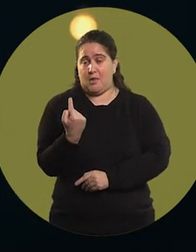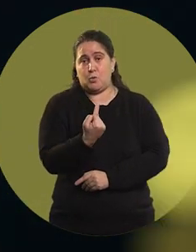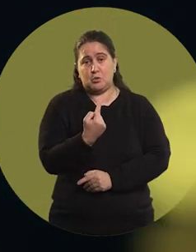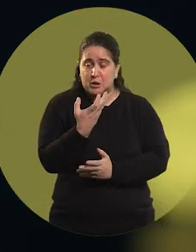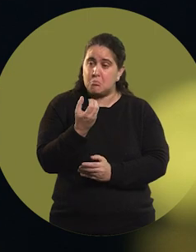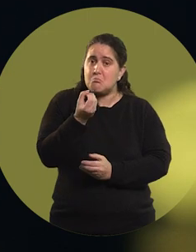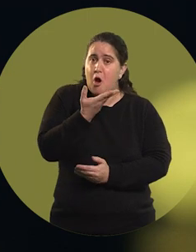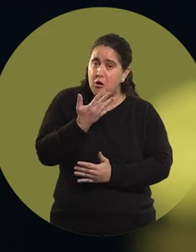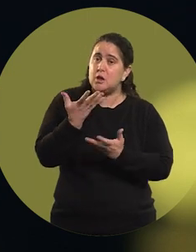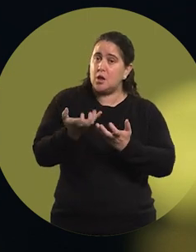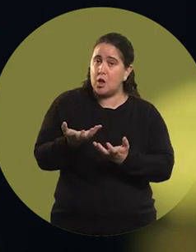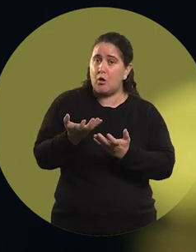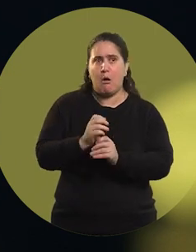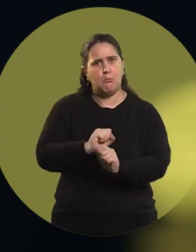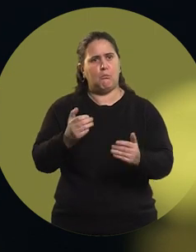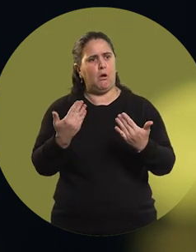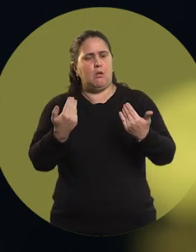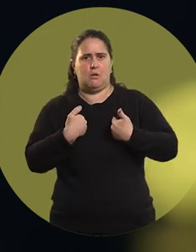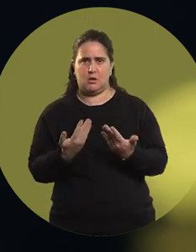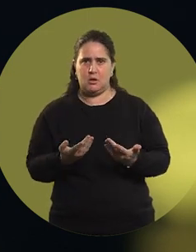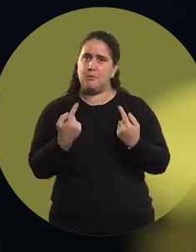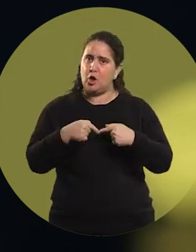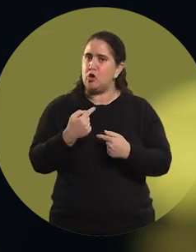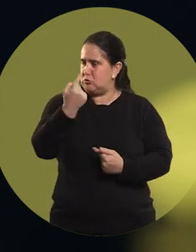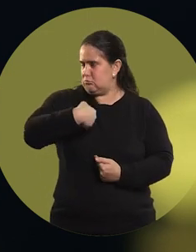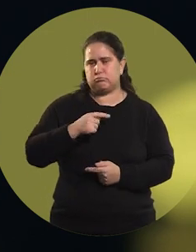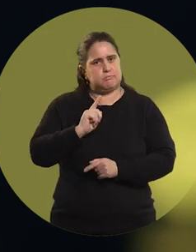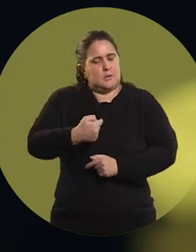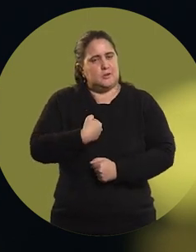to improve, if you want. And it depends on you.